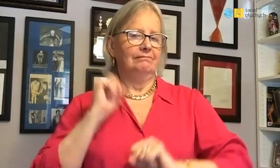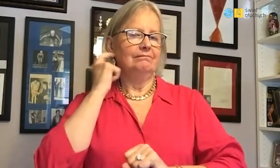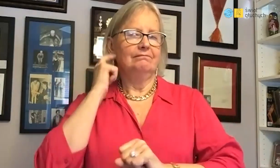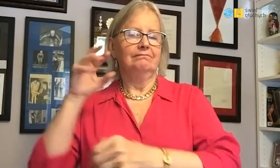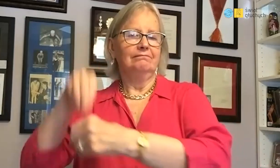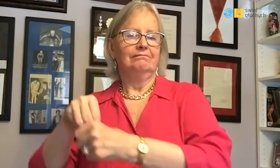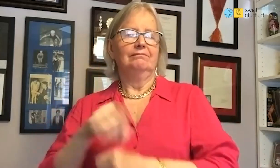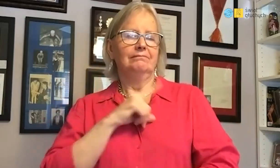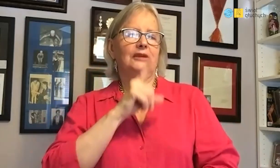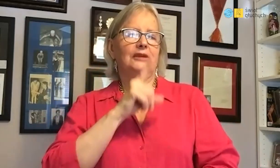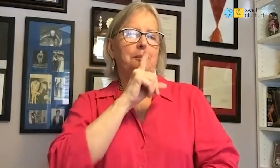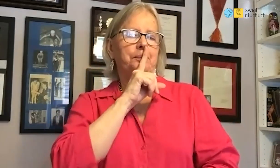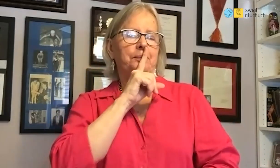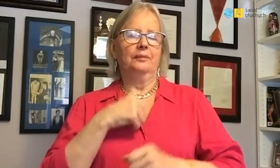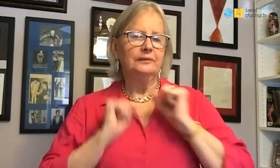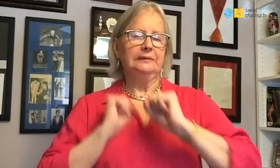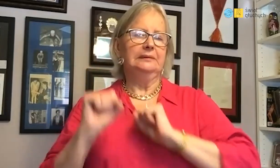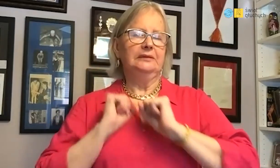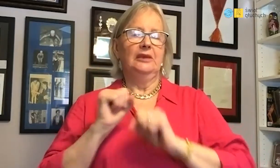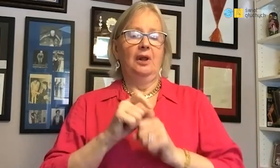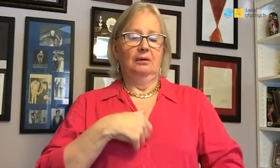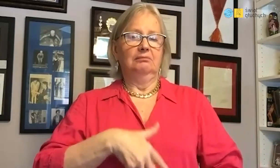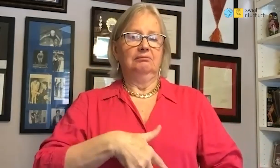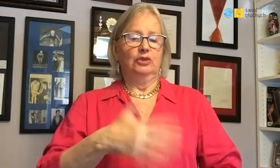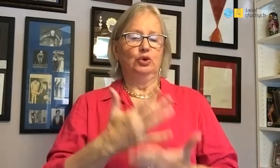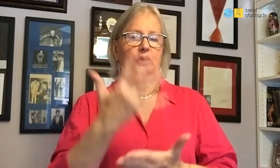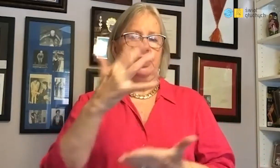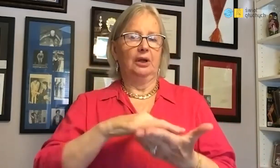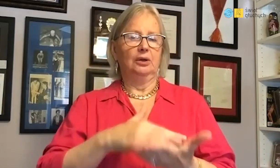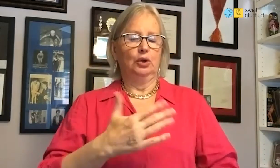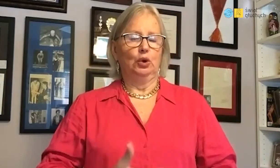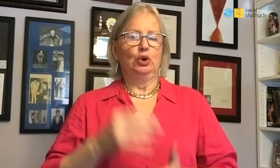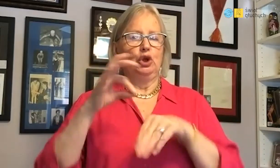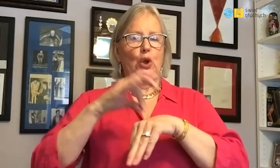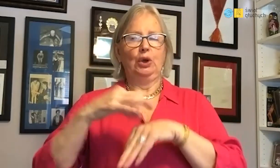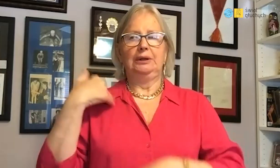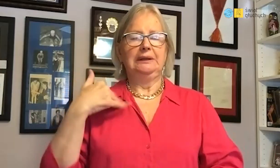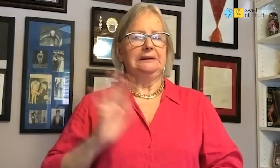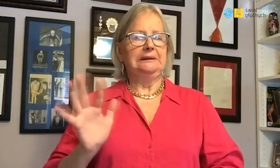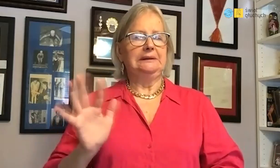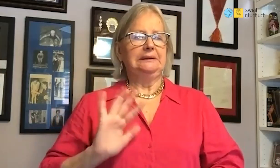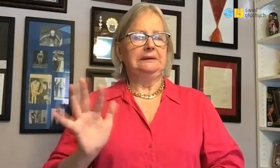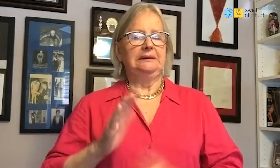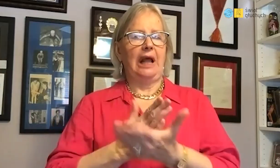Later the doctors recommended a break in training so I stopped,